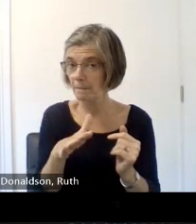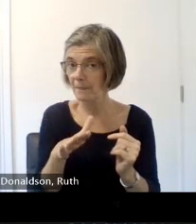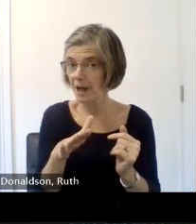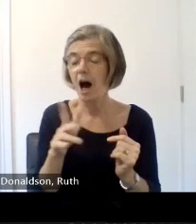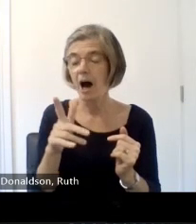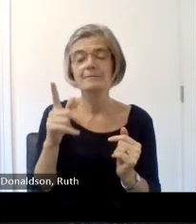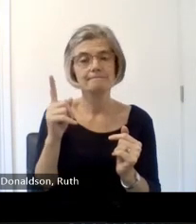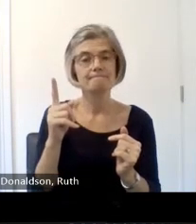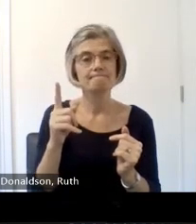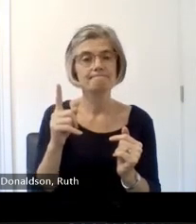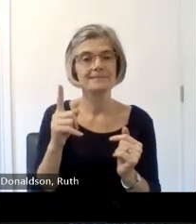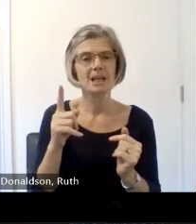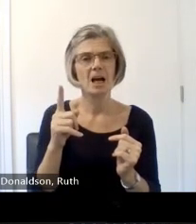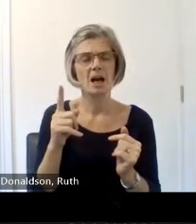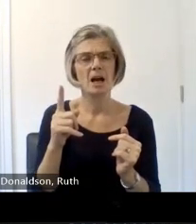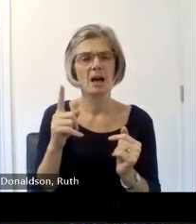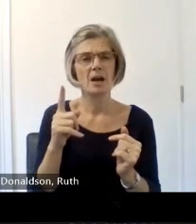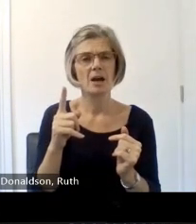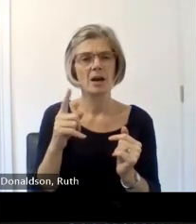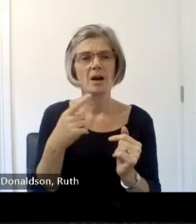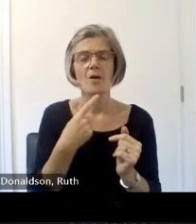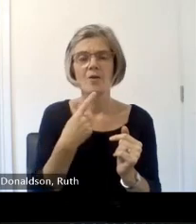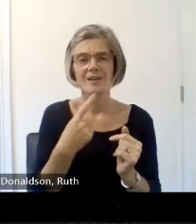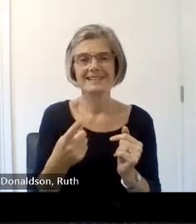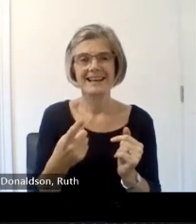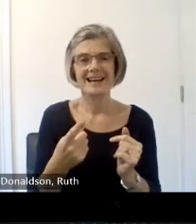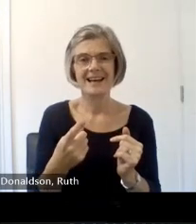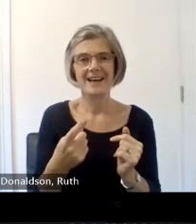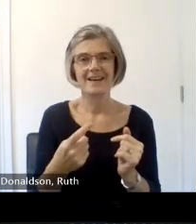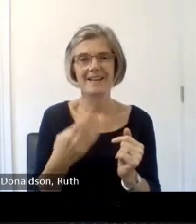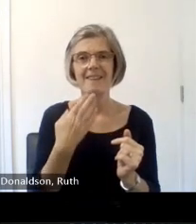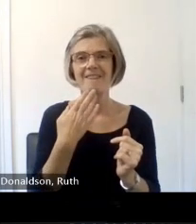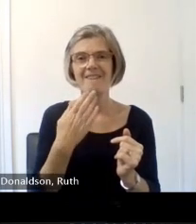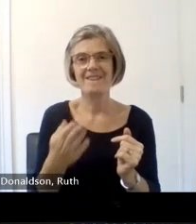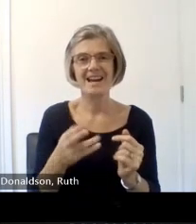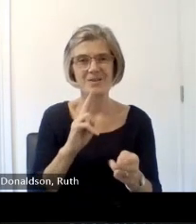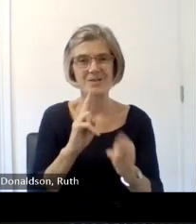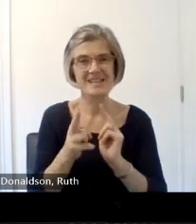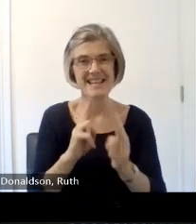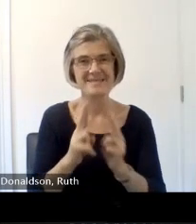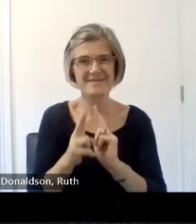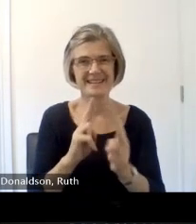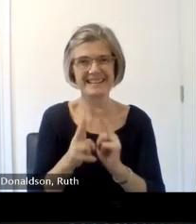acknowledge um thank you so much to BSL interpreters for really really trying your